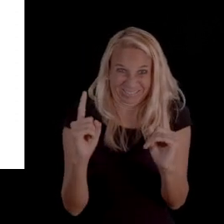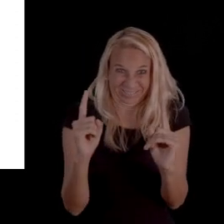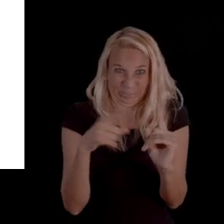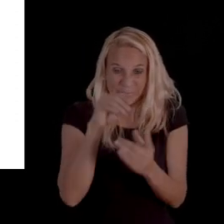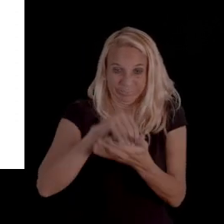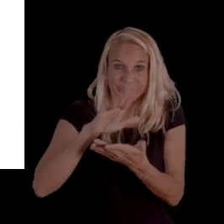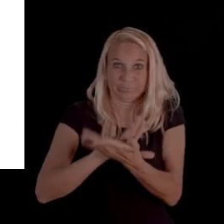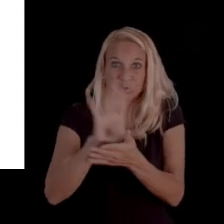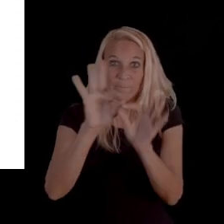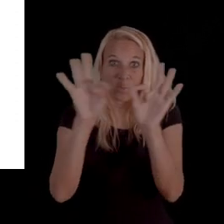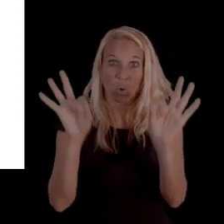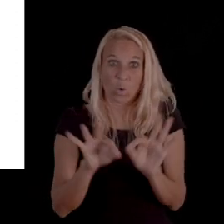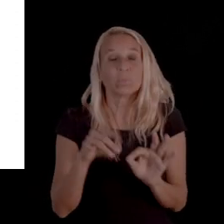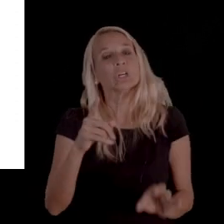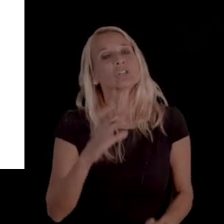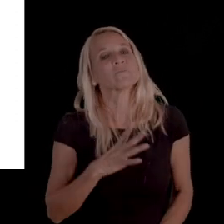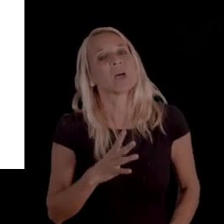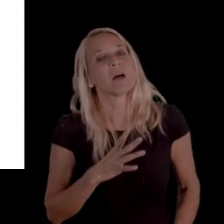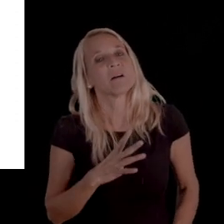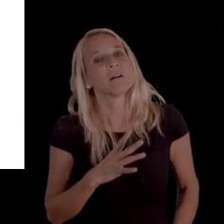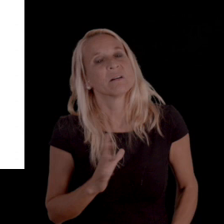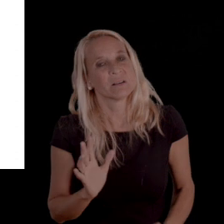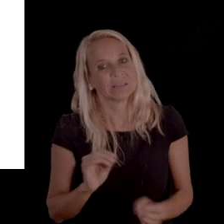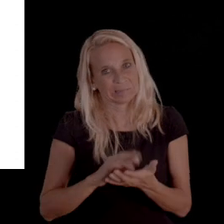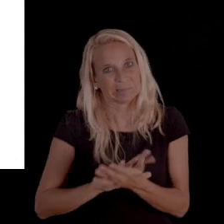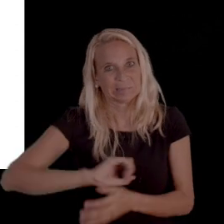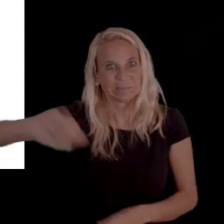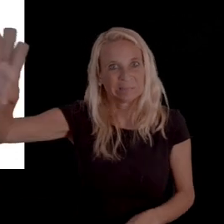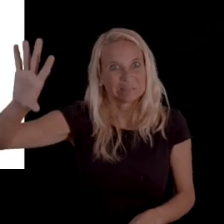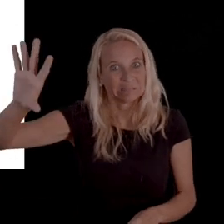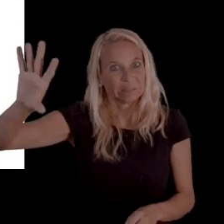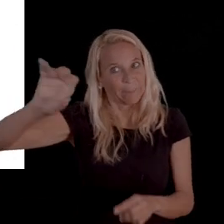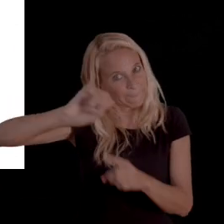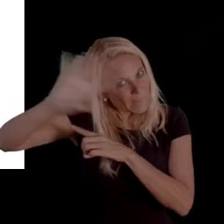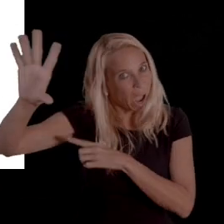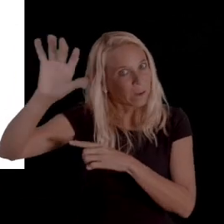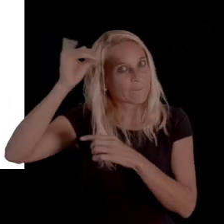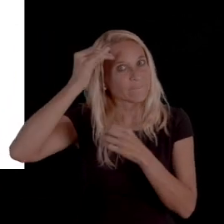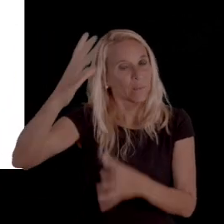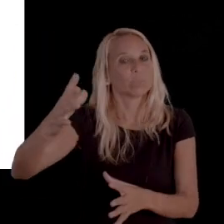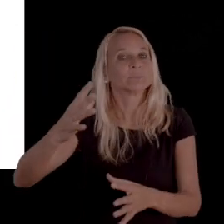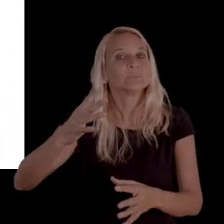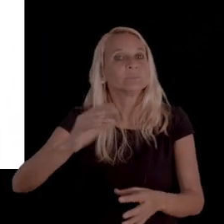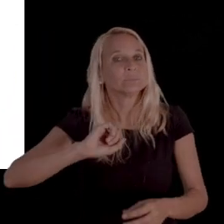of when you date your form, you should be okay, especially when you mail the information.